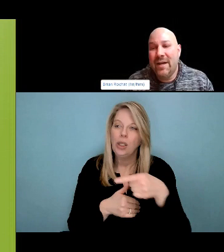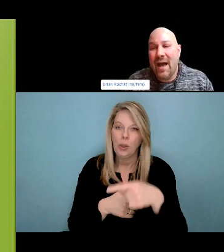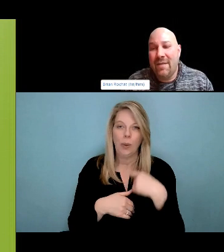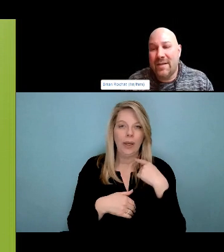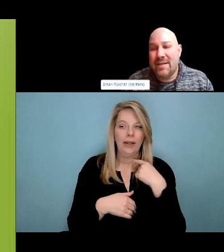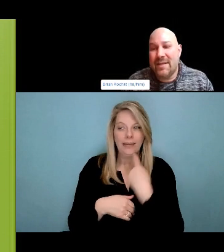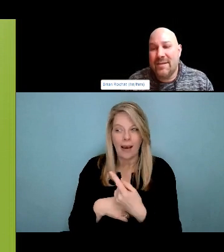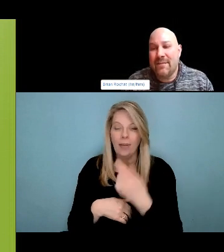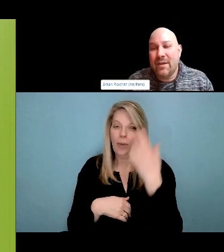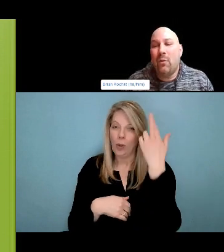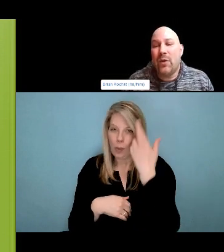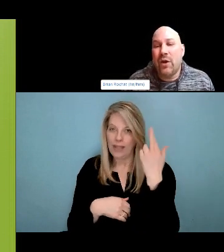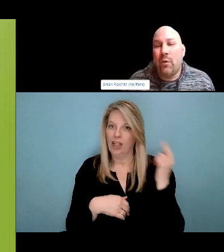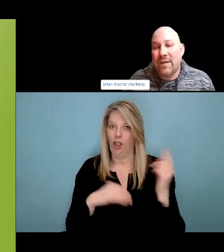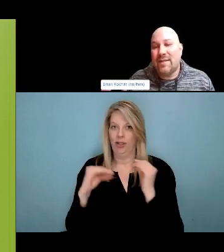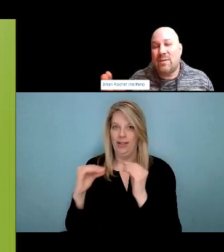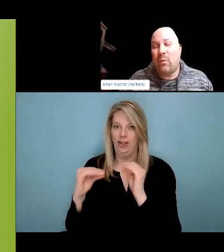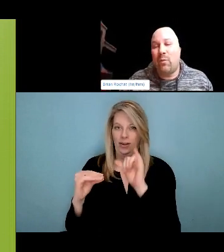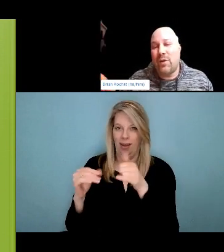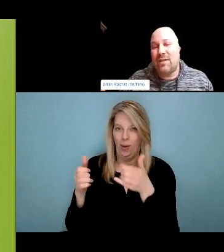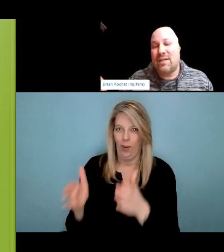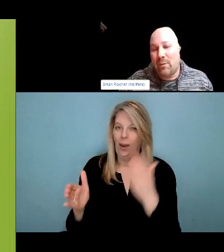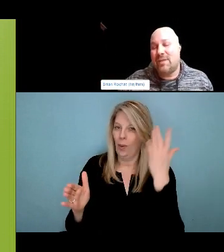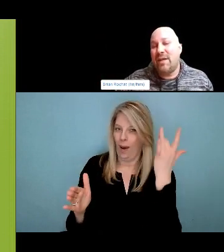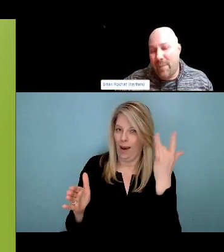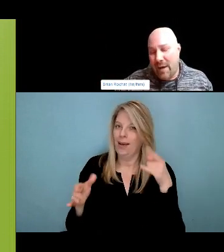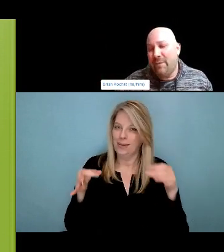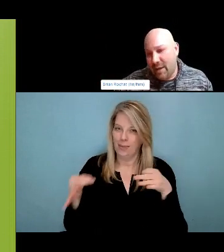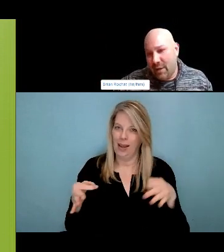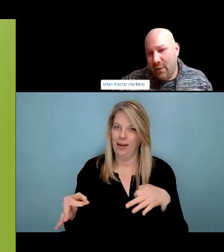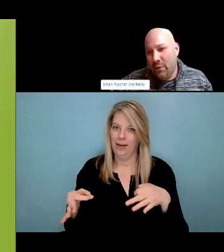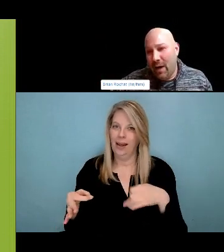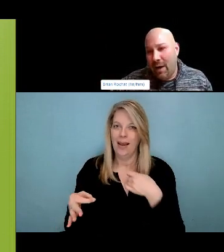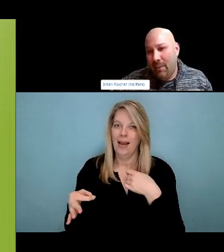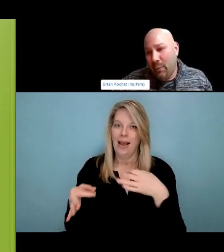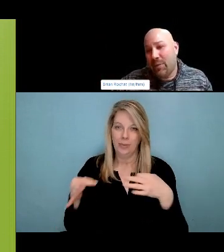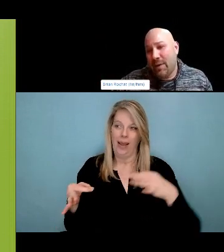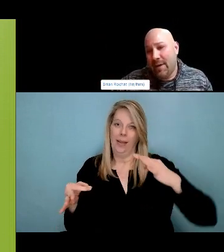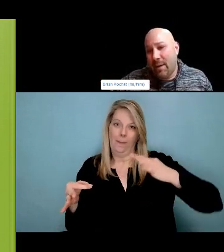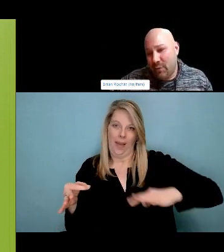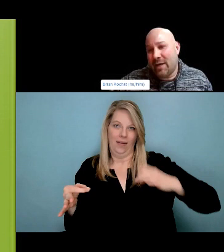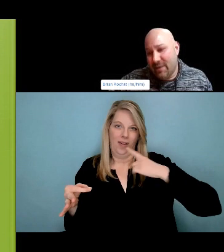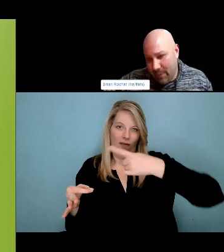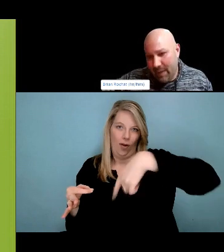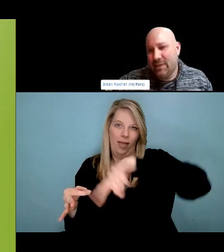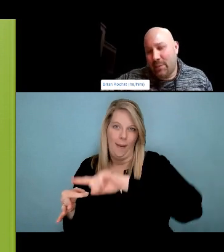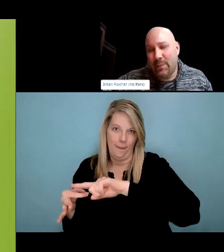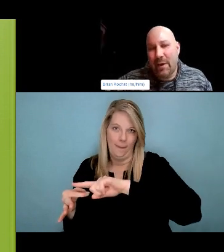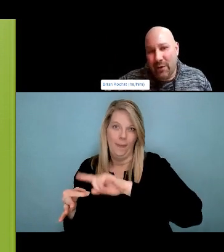And have been impacted by health listeners for a long time and adverse childhood experiences, they are more likely to have colds develop into pneumonias.